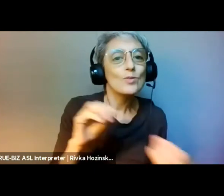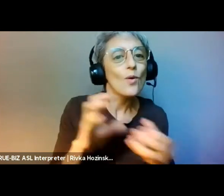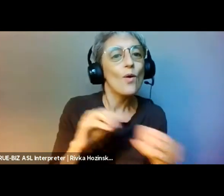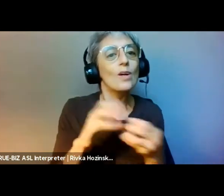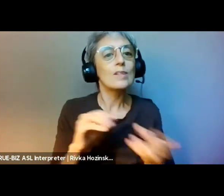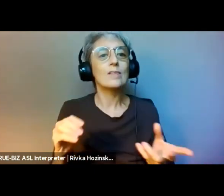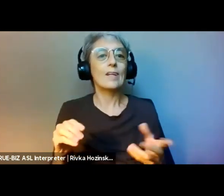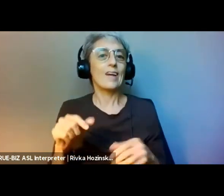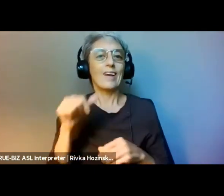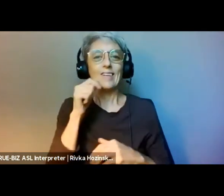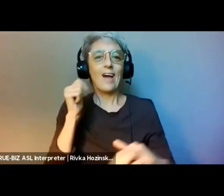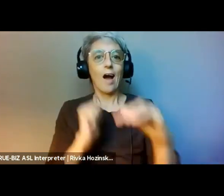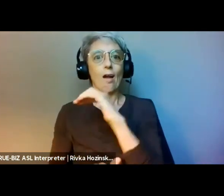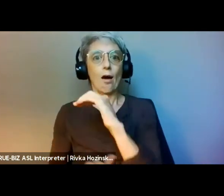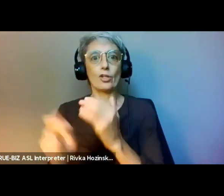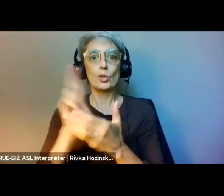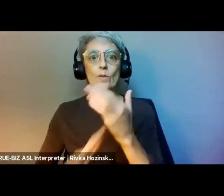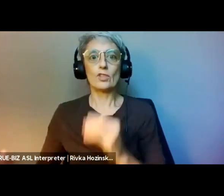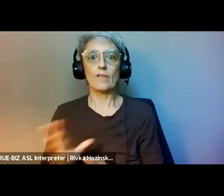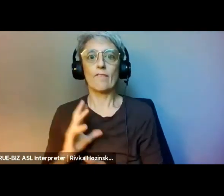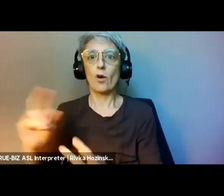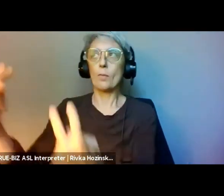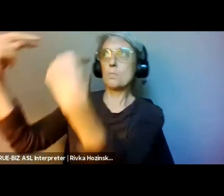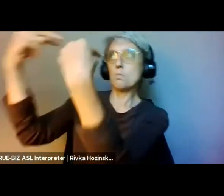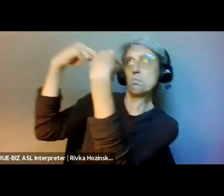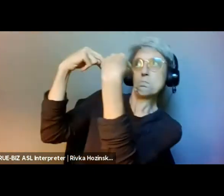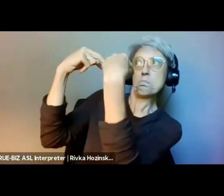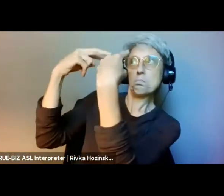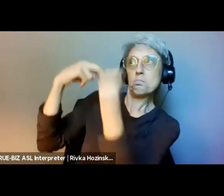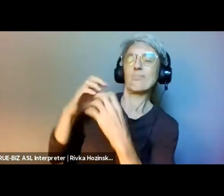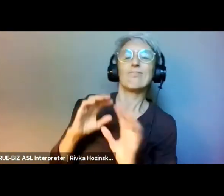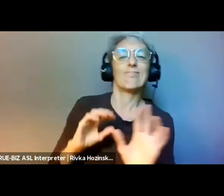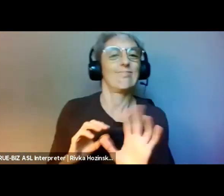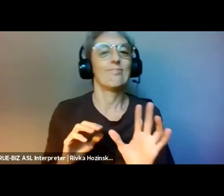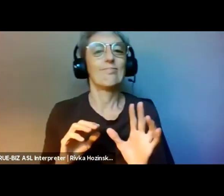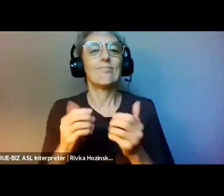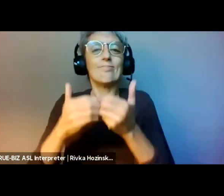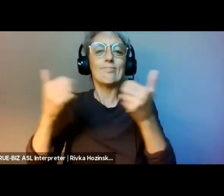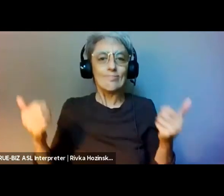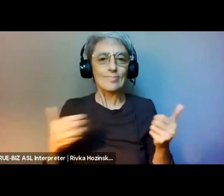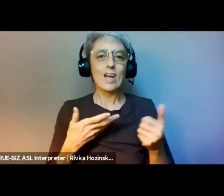As a visual description, I am a Japanese-American woman with freckles. I am wearing blue framed glasses,